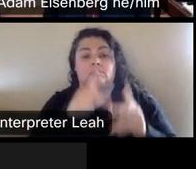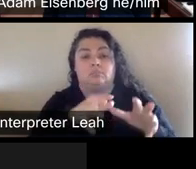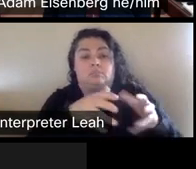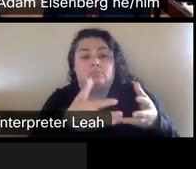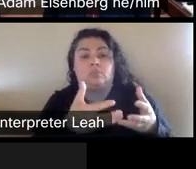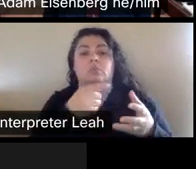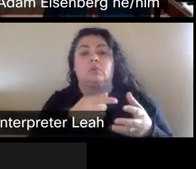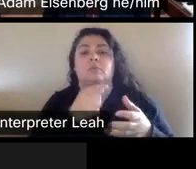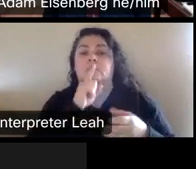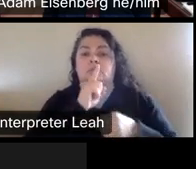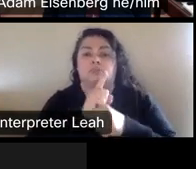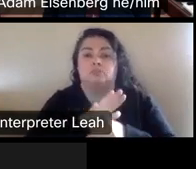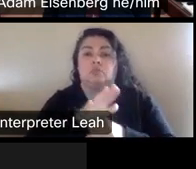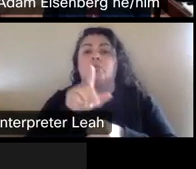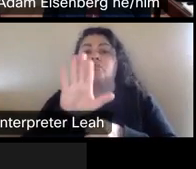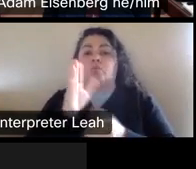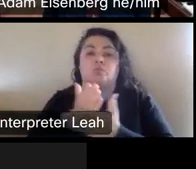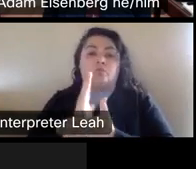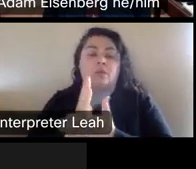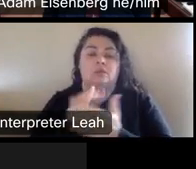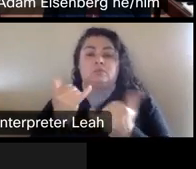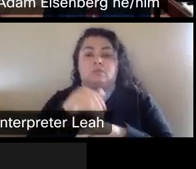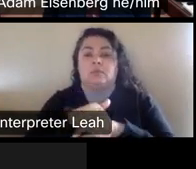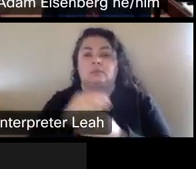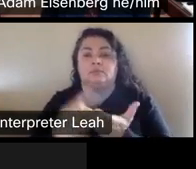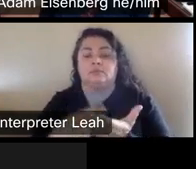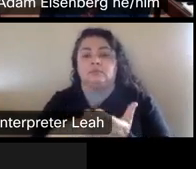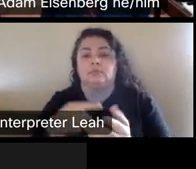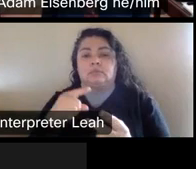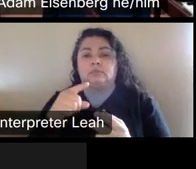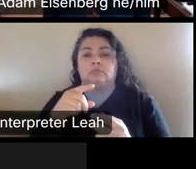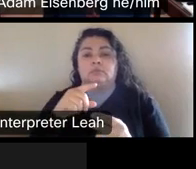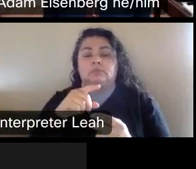Tonight we'll be discussing 2 main different, right?